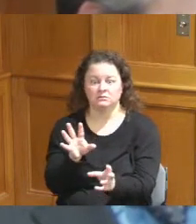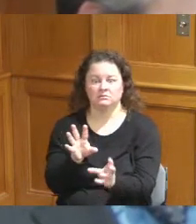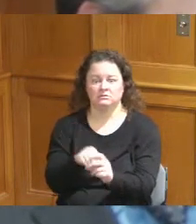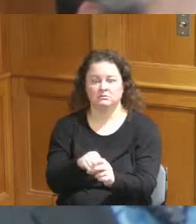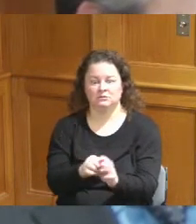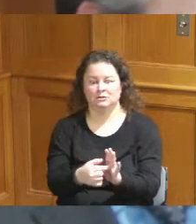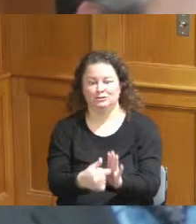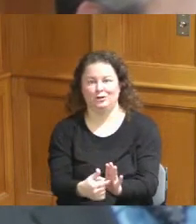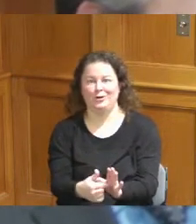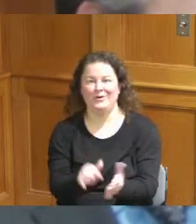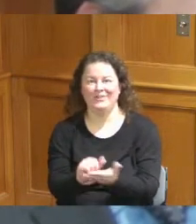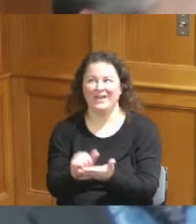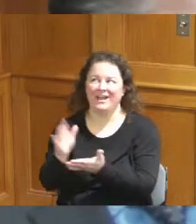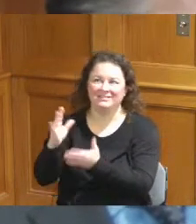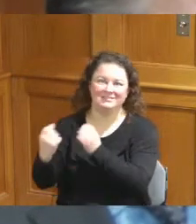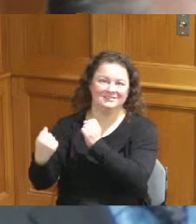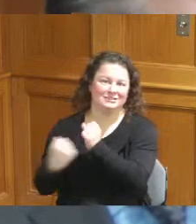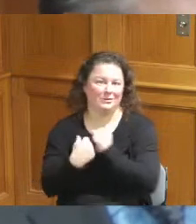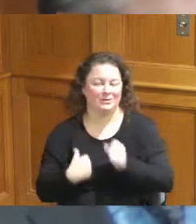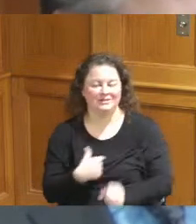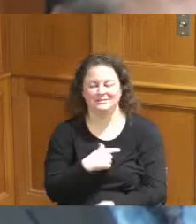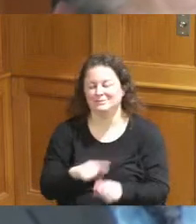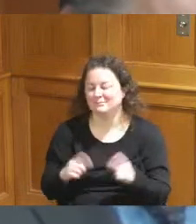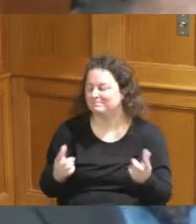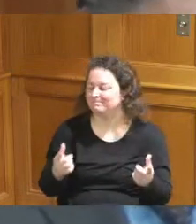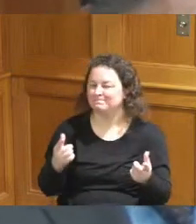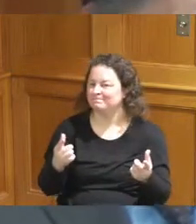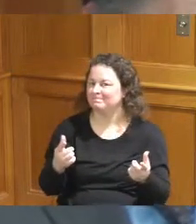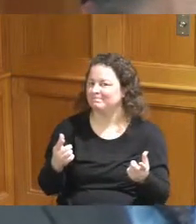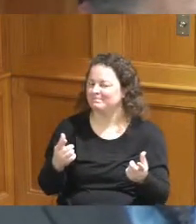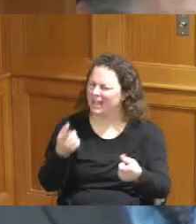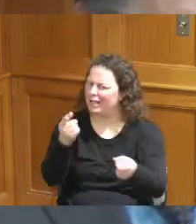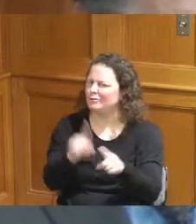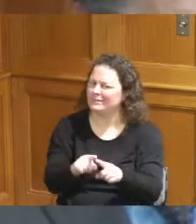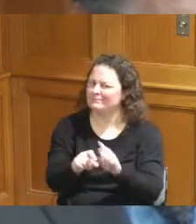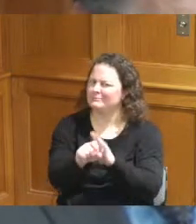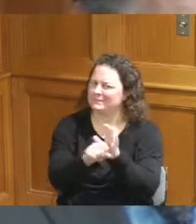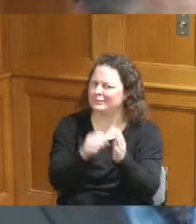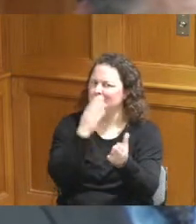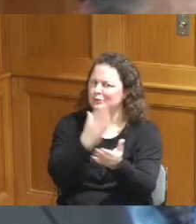that we I agree that the state is a good place to look we've got a delegation meeting coming up